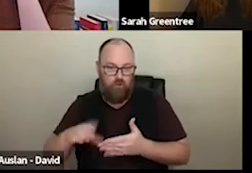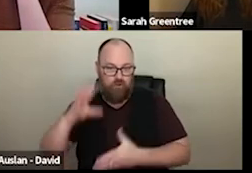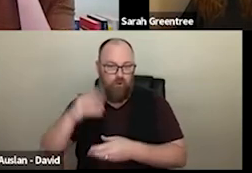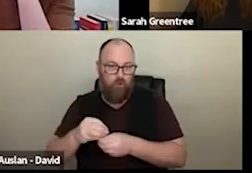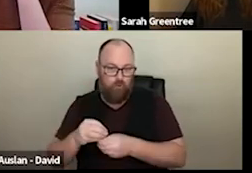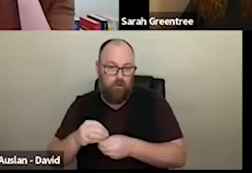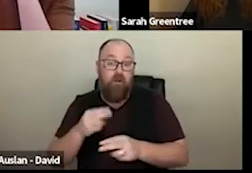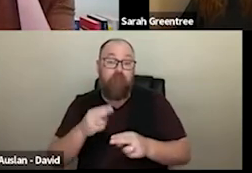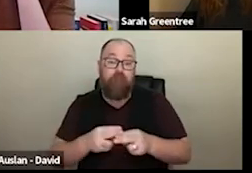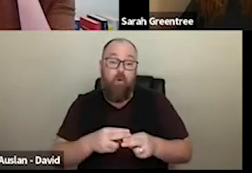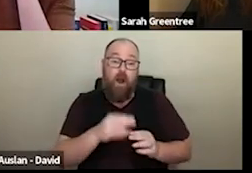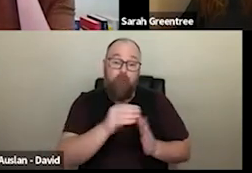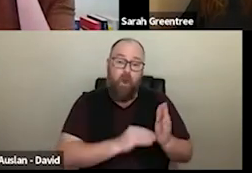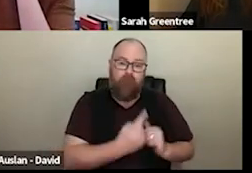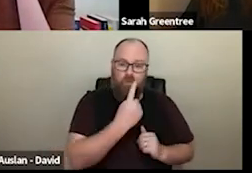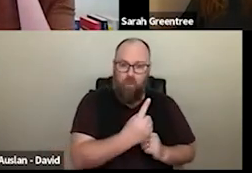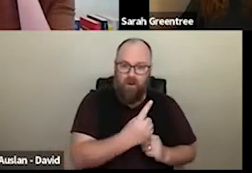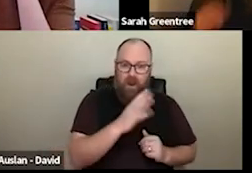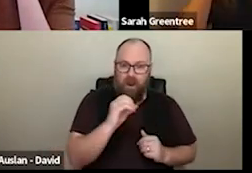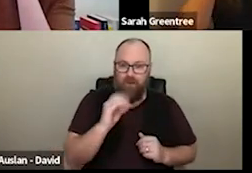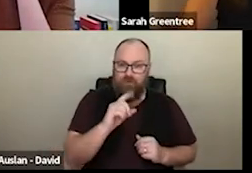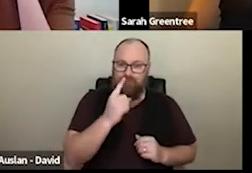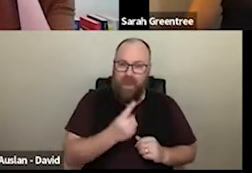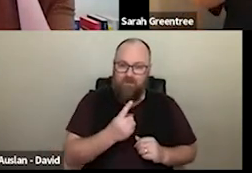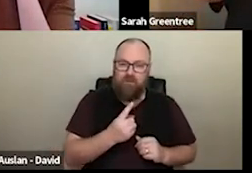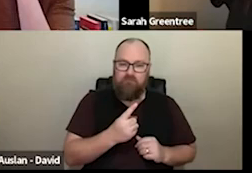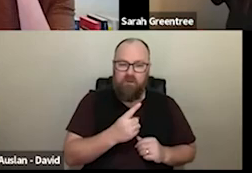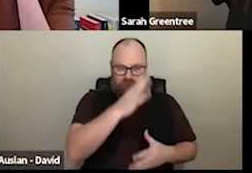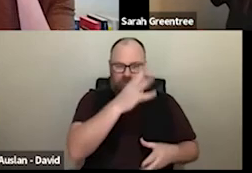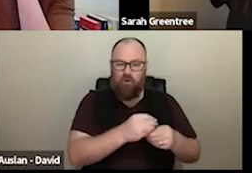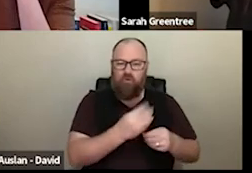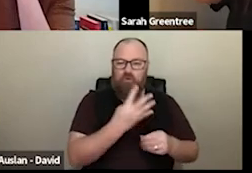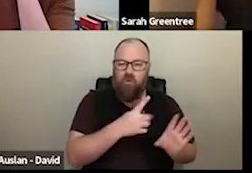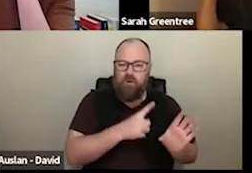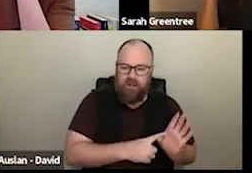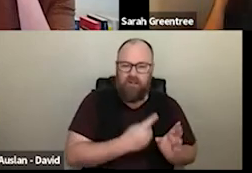For those that apply for that the lower end of that of that range. of that range.